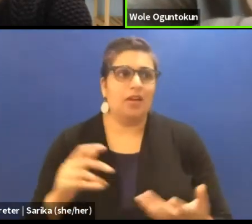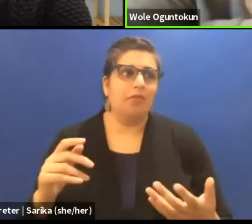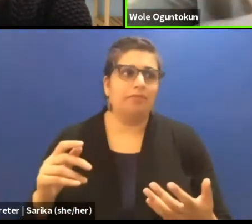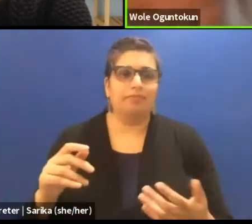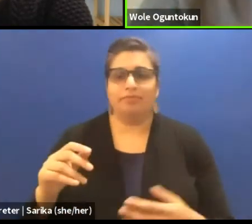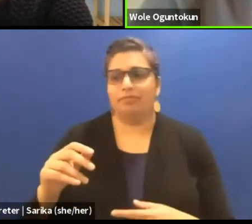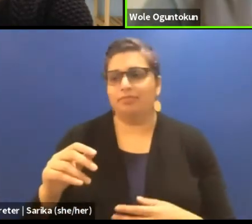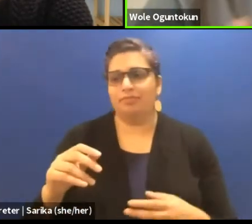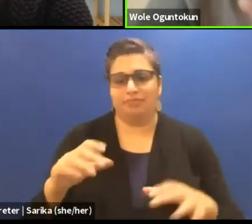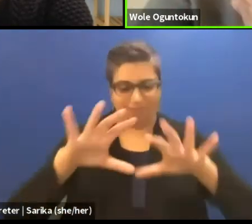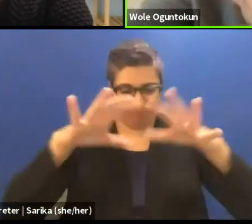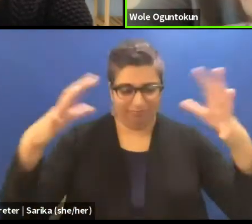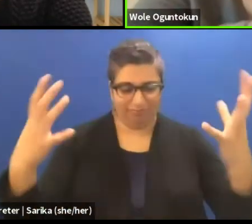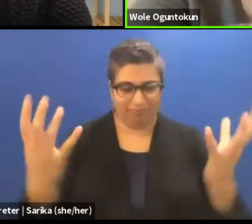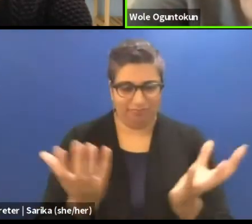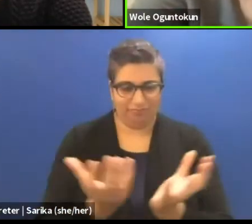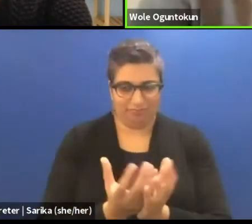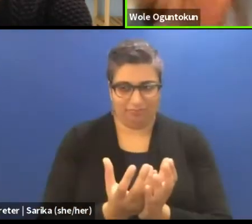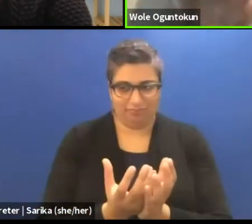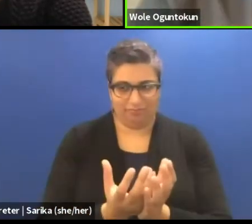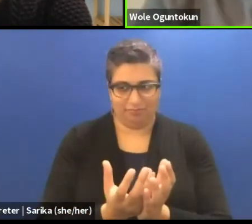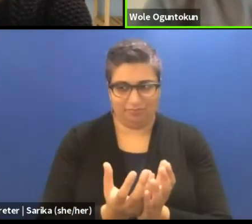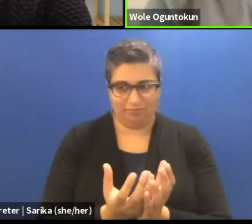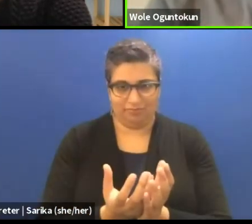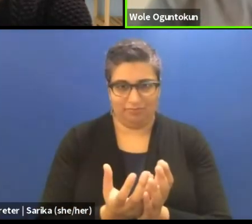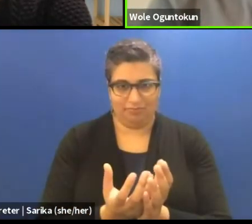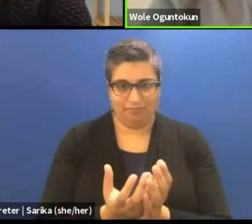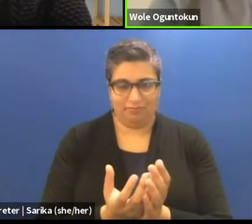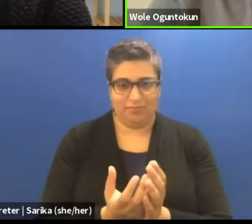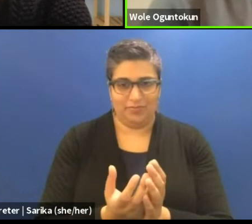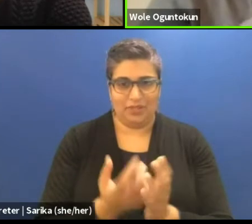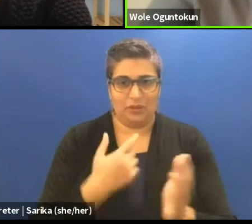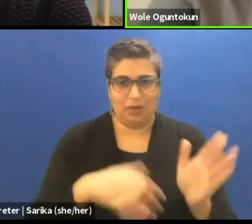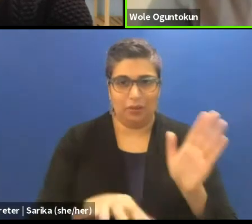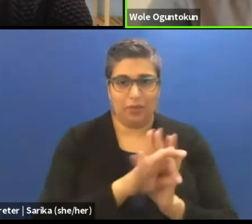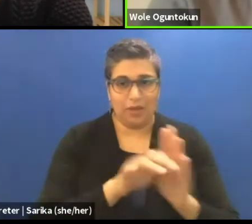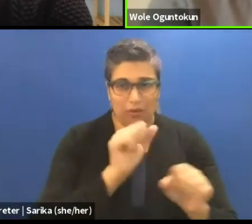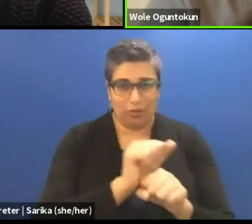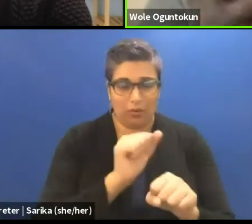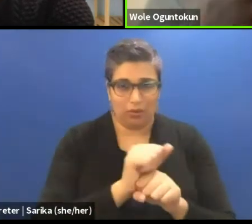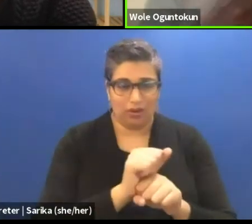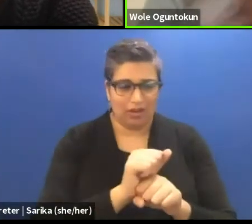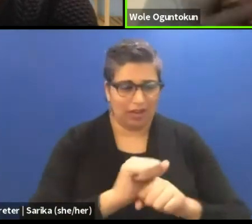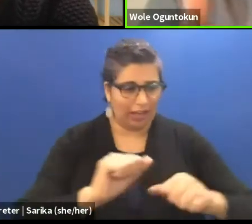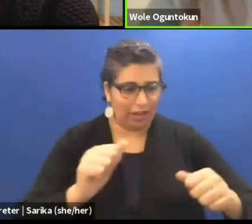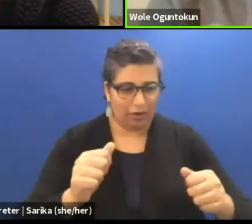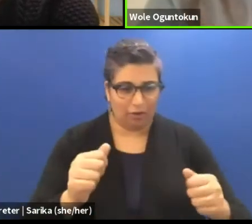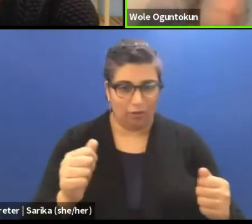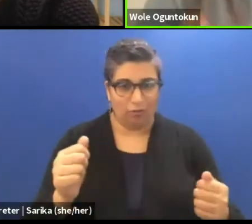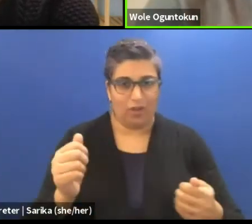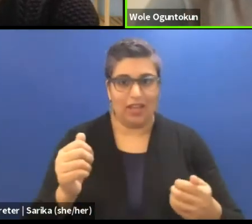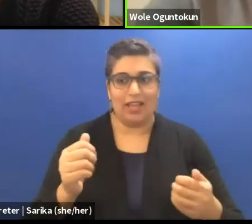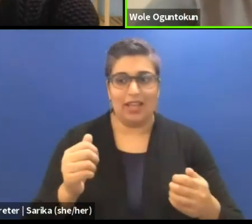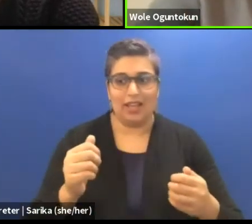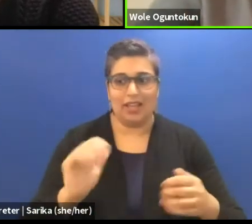We picked up work, we made it ours and we delivered our own interpretation of these things.